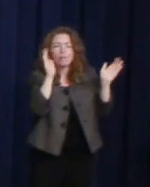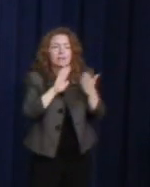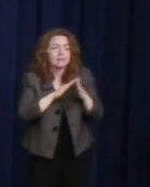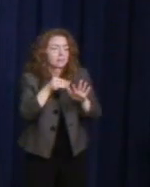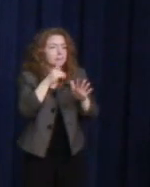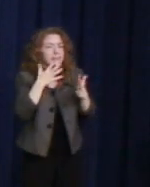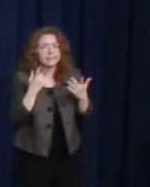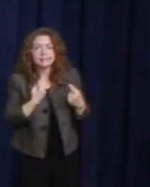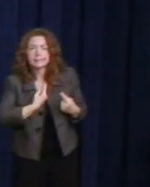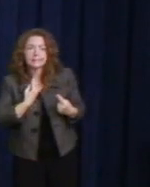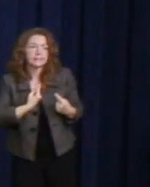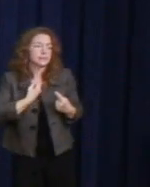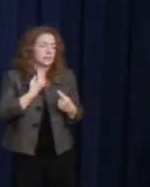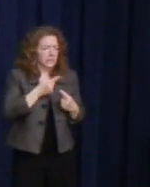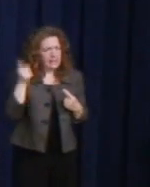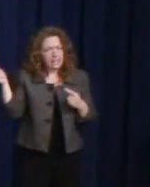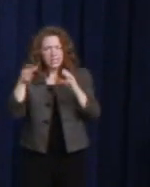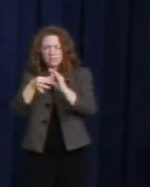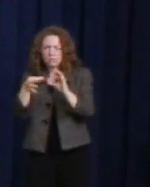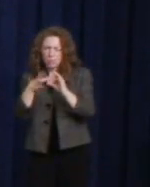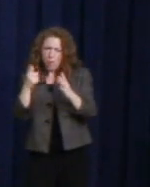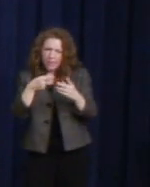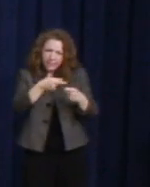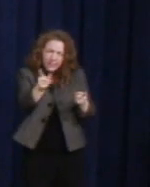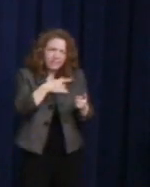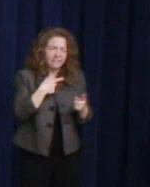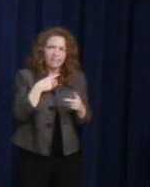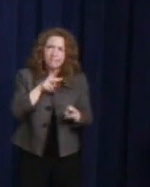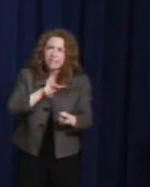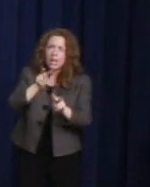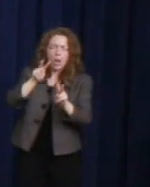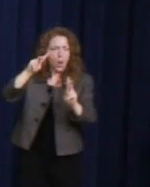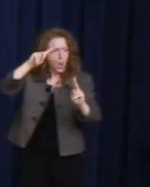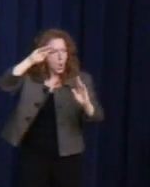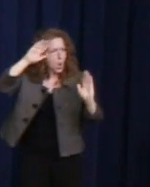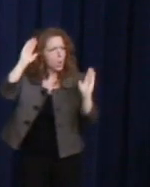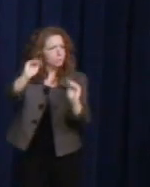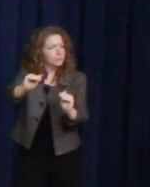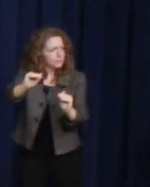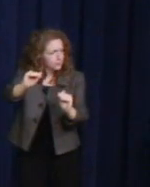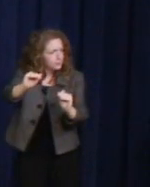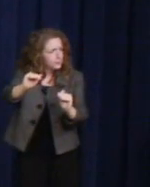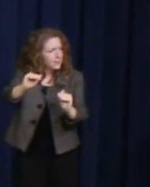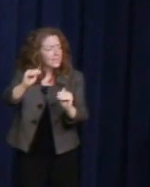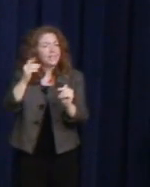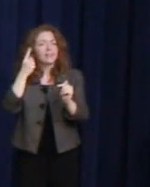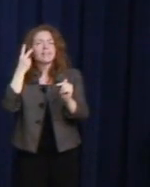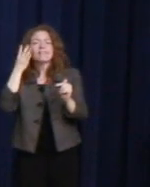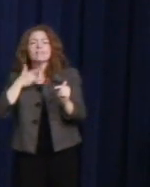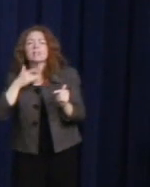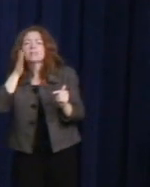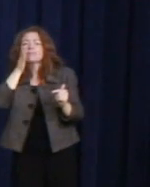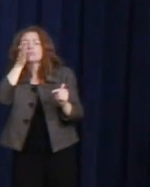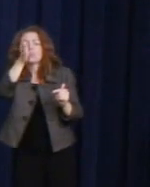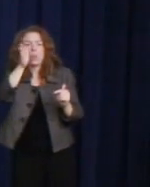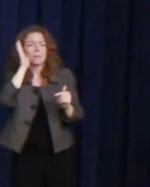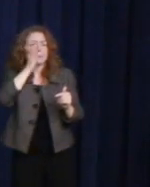for a better world, for a better tomorrow, for a nation in which the doors are open to everyone.